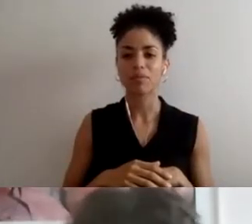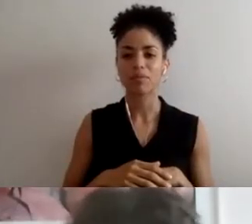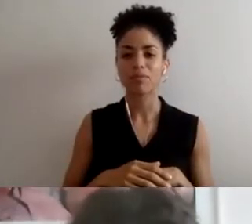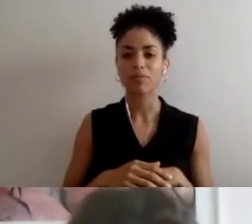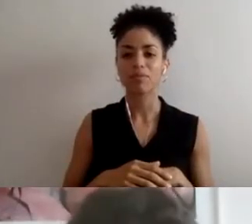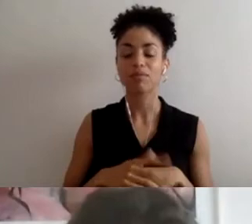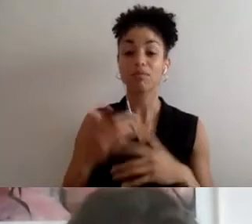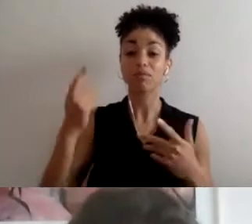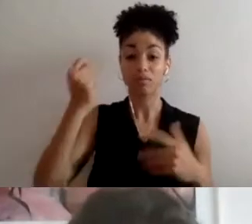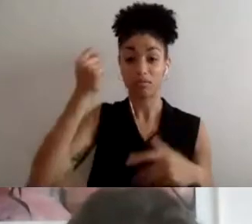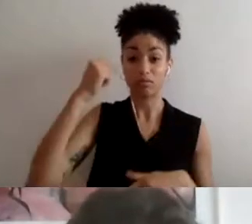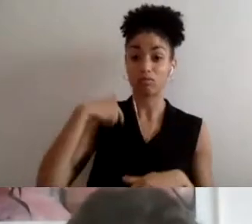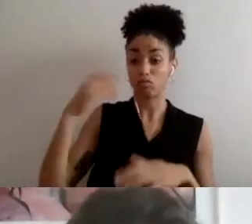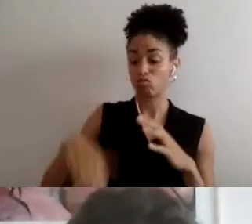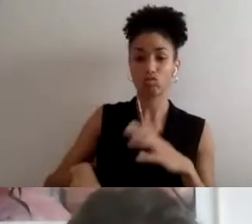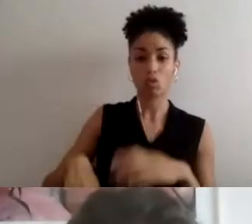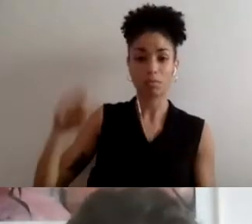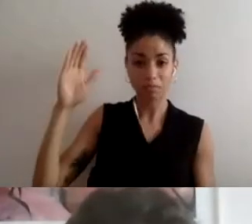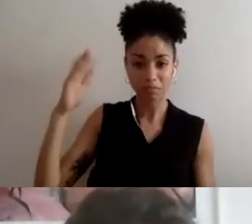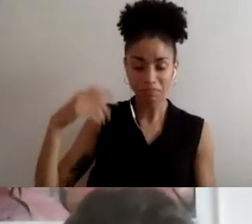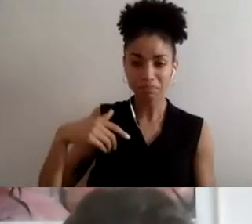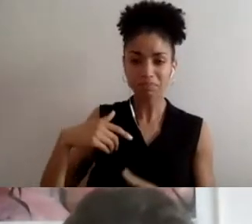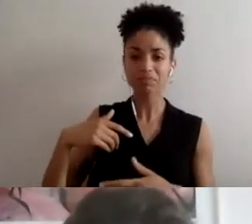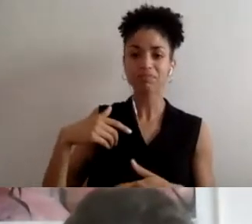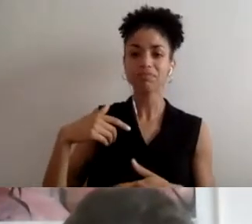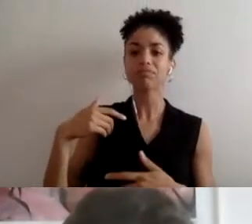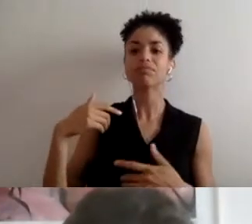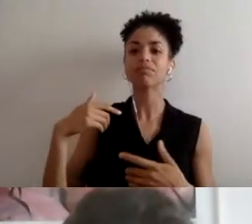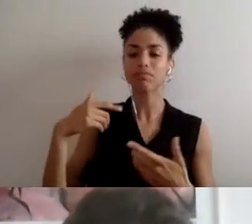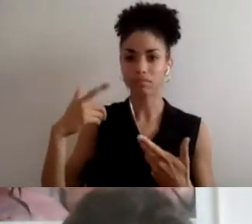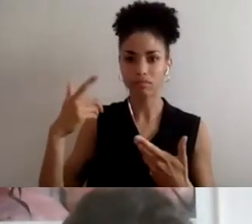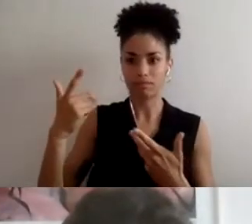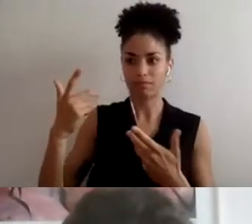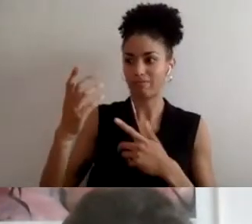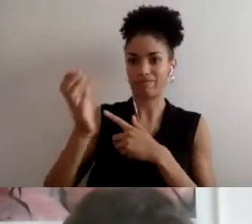grew up, I was tasked with understanding my disability